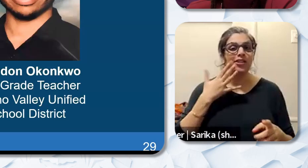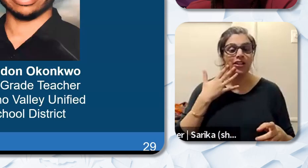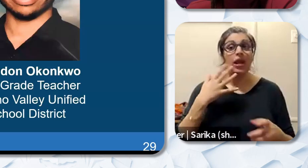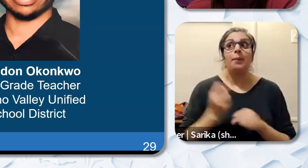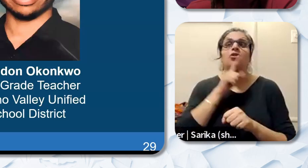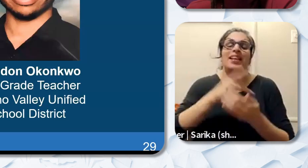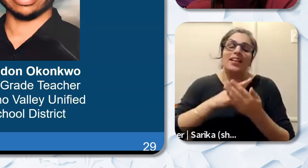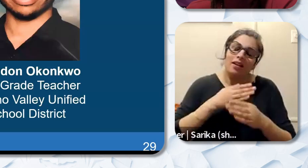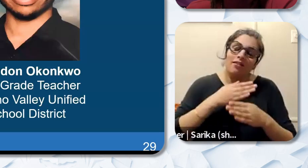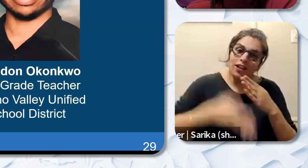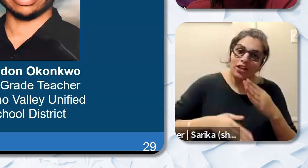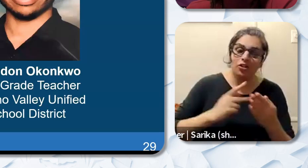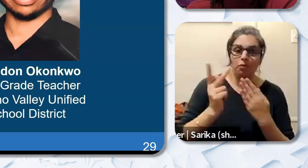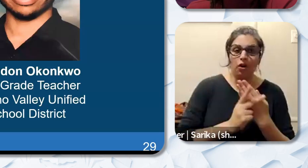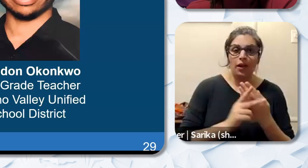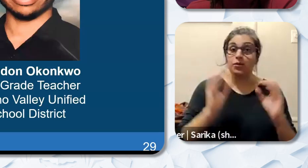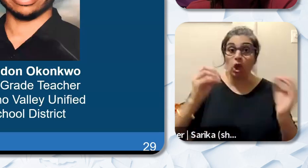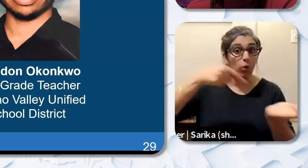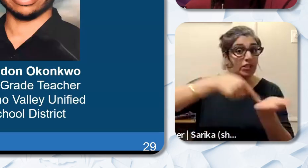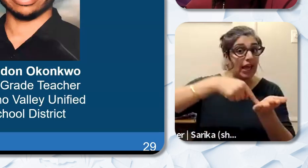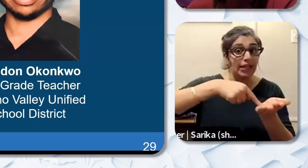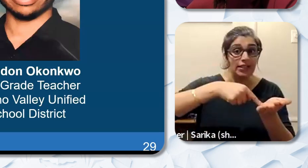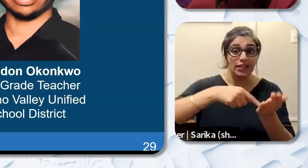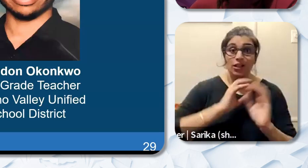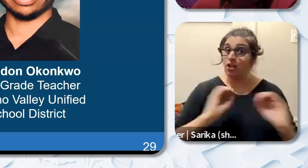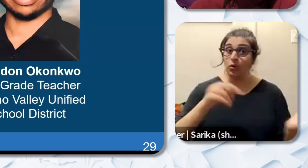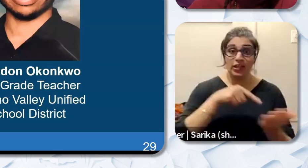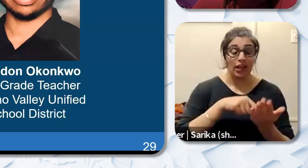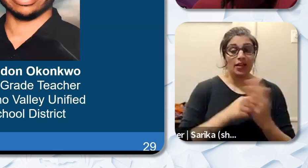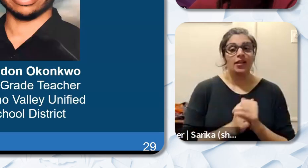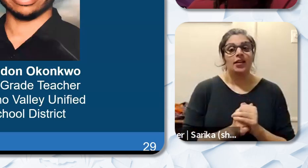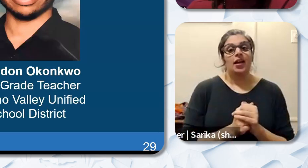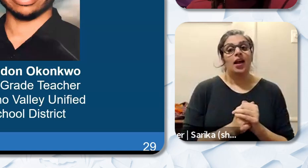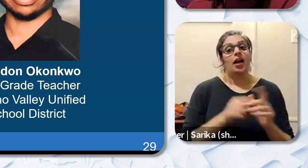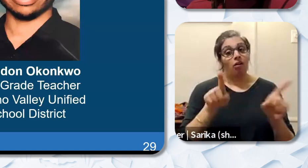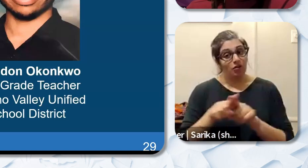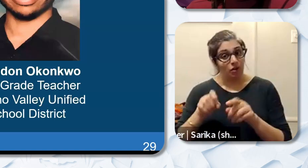huge. Increasing opportunities for prosperity as well as opportunities to develop generational